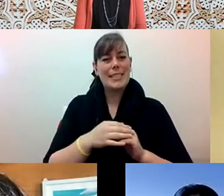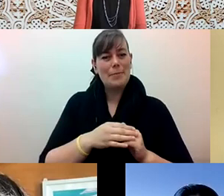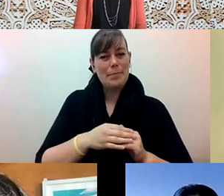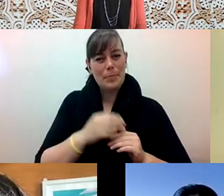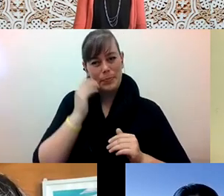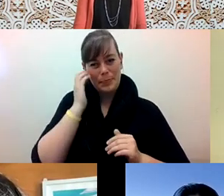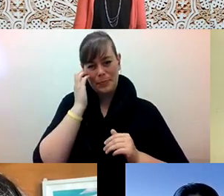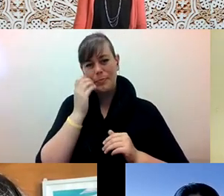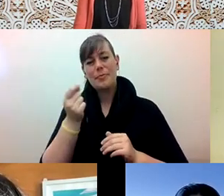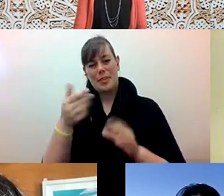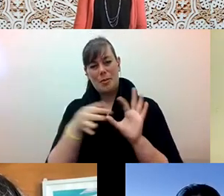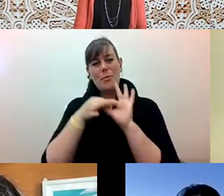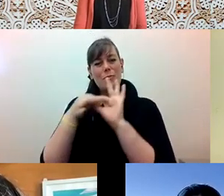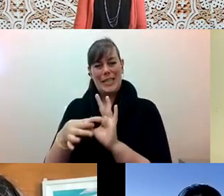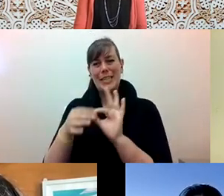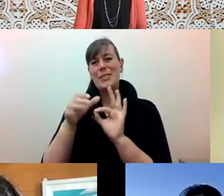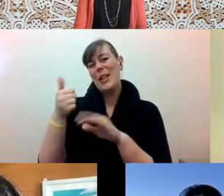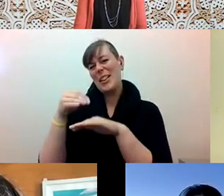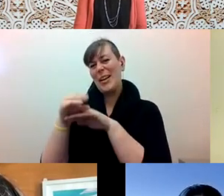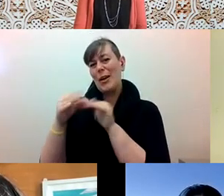pam tau lee: mm hmm. Alex Tom he/him: I think for me.